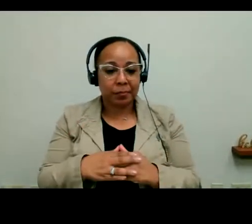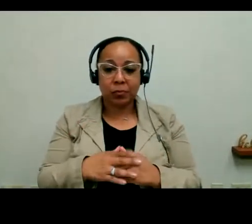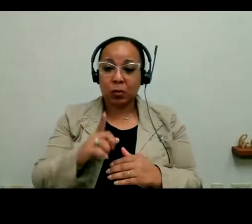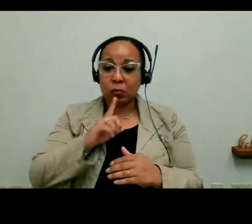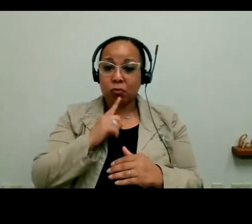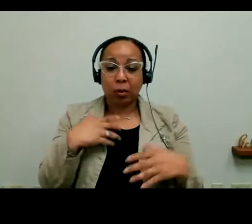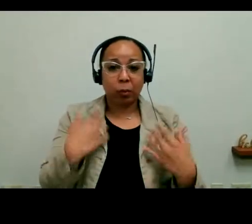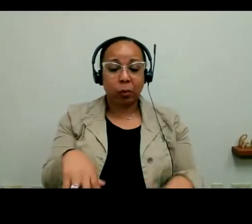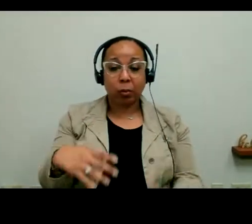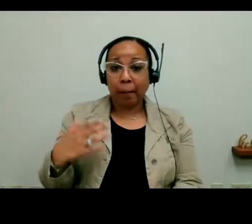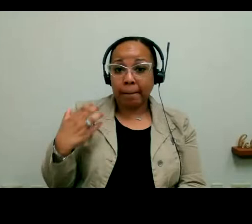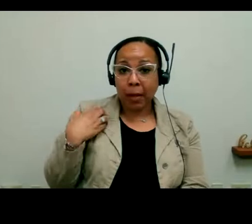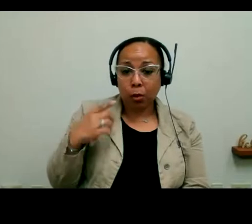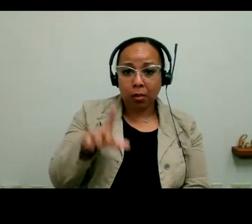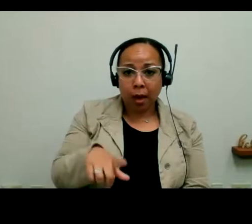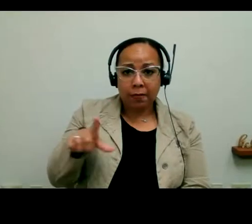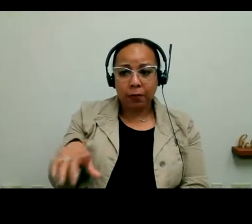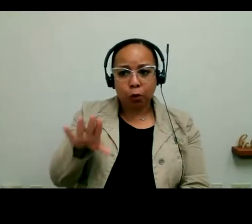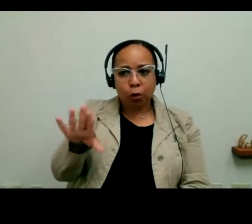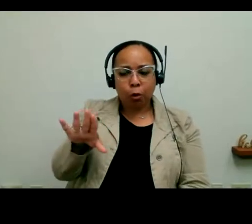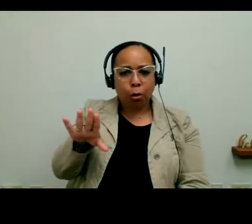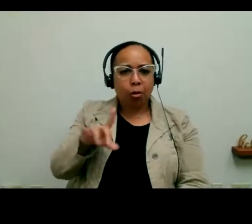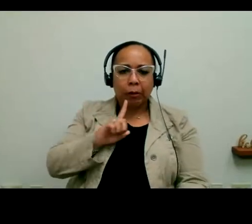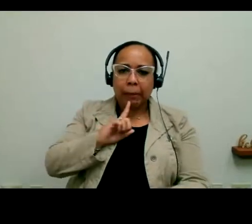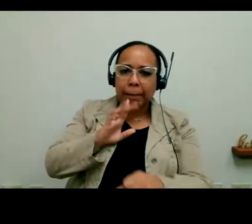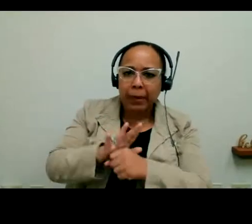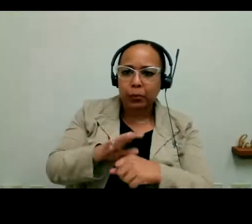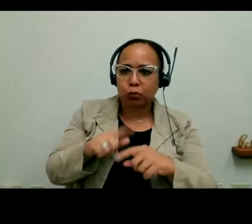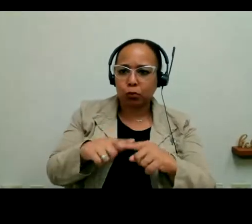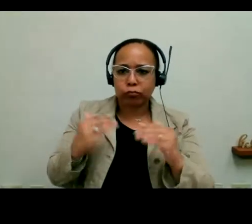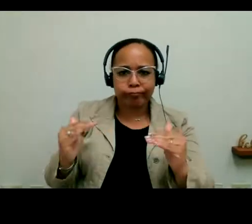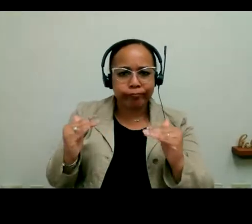And so I think -- and I really owe this to Mayor Lightfoot and her committee